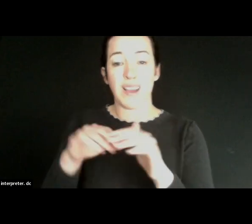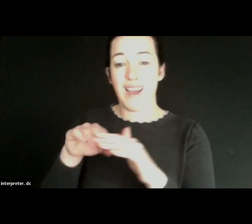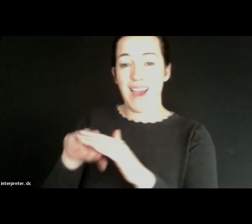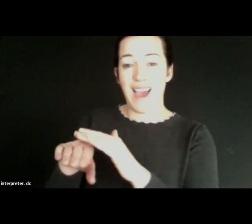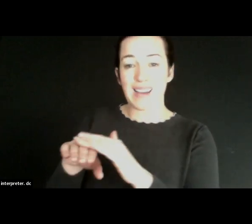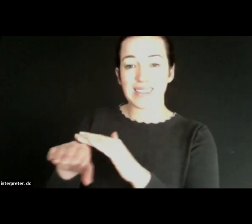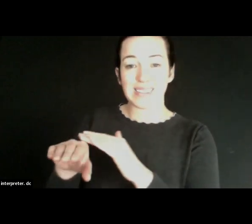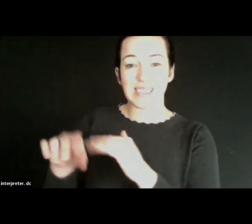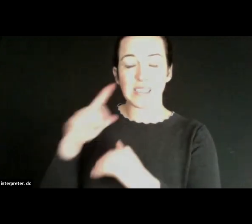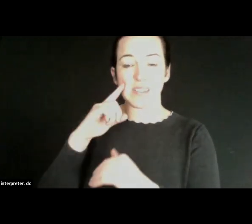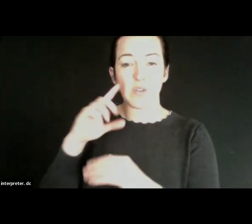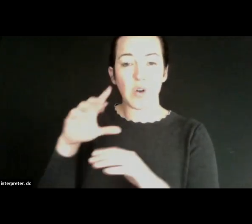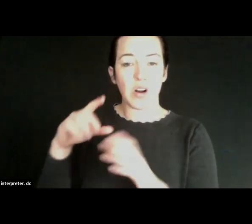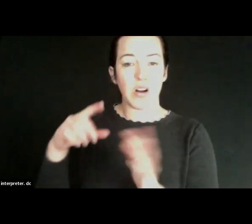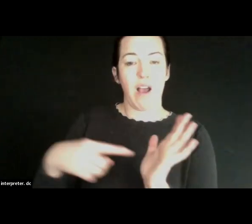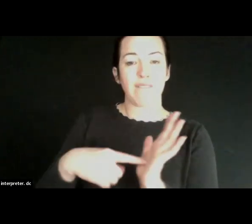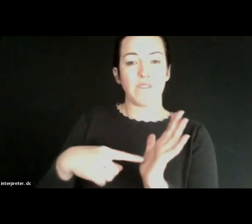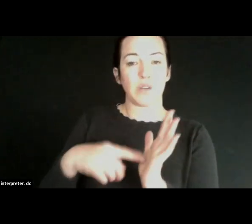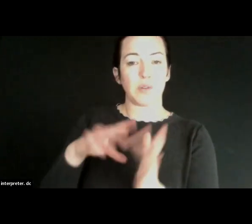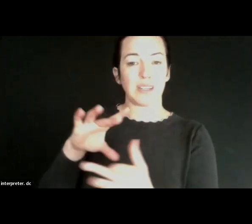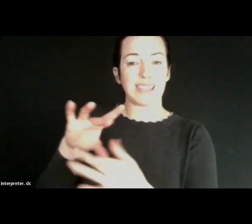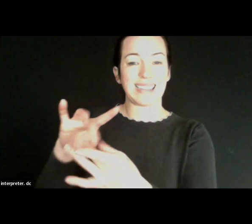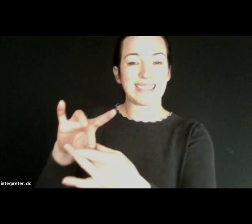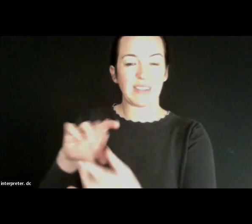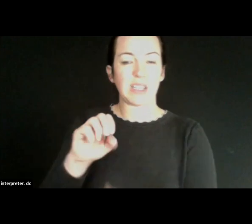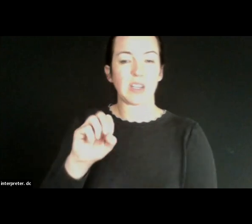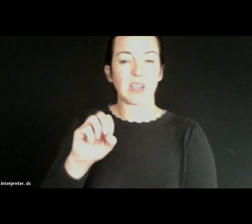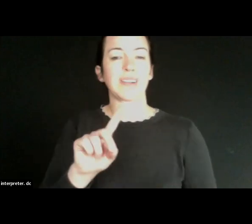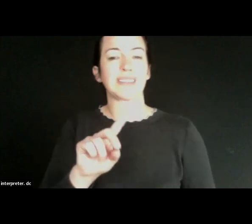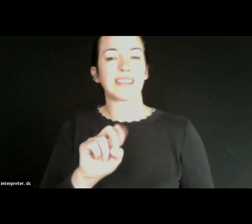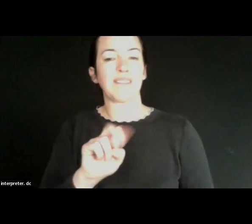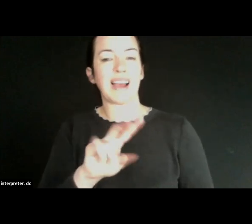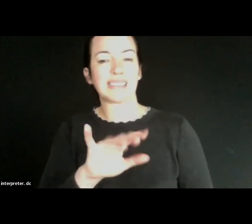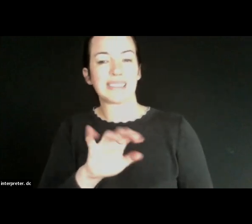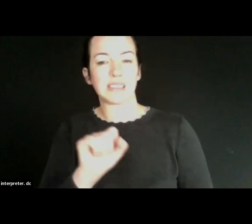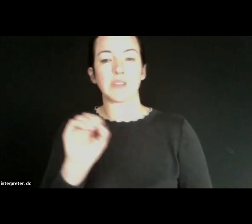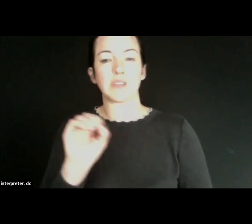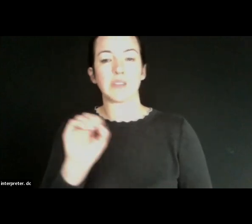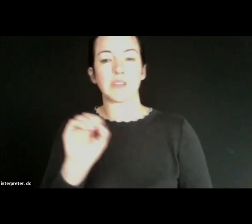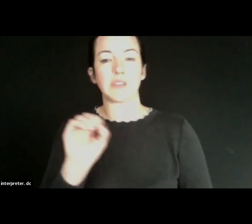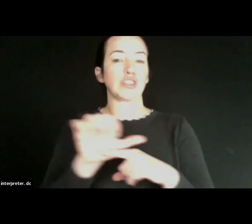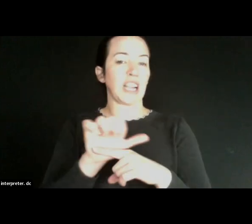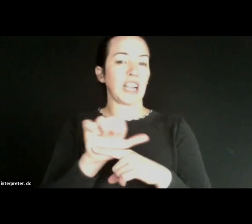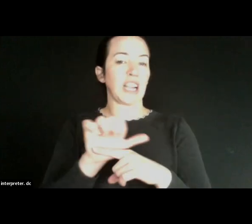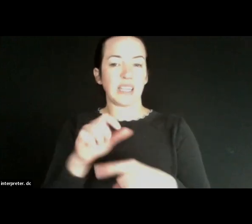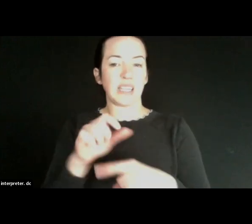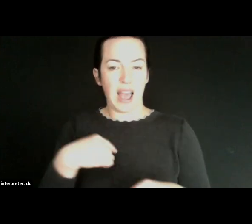formal connectivity or it's devices that they need or it's training and I think that's all that we're